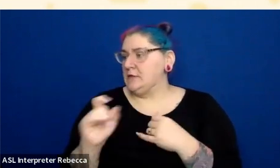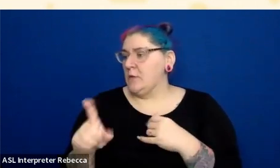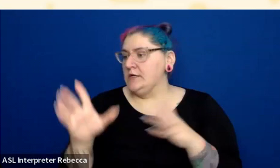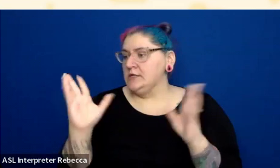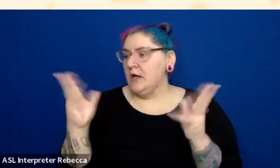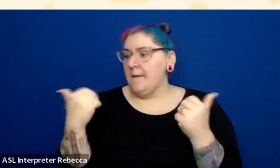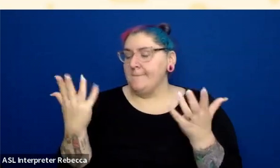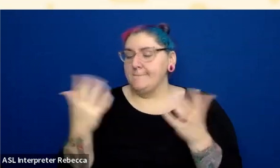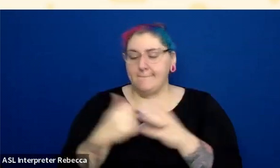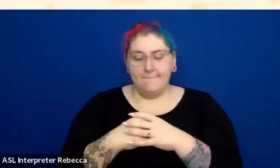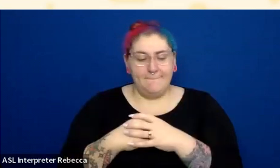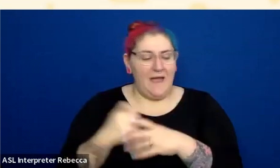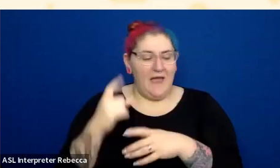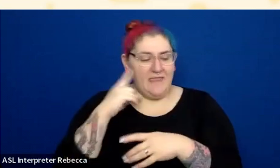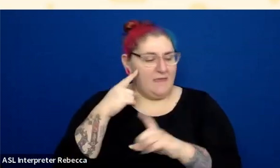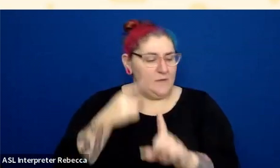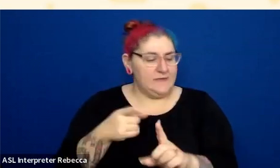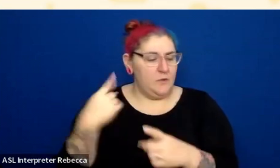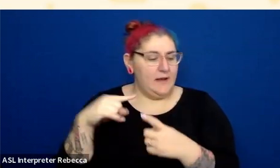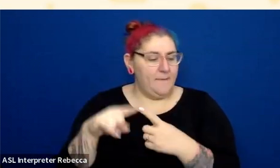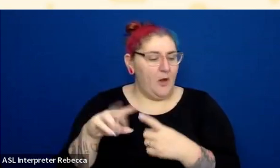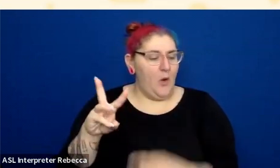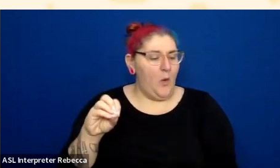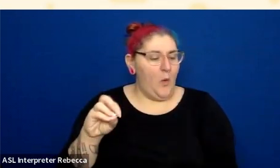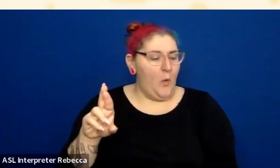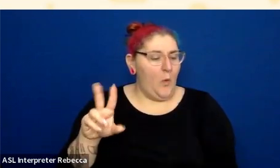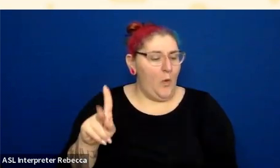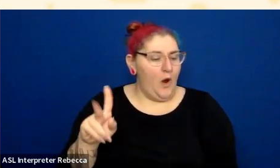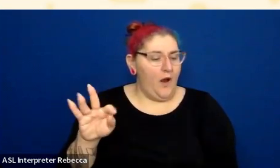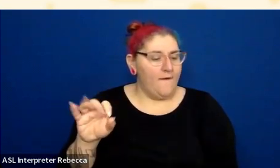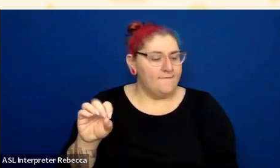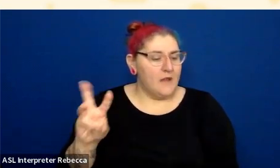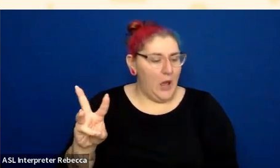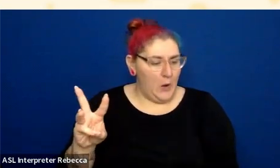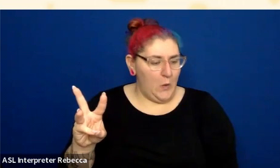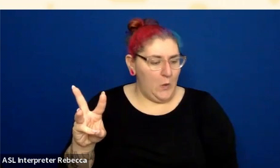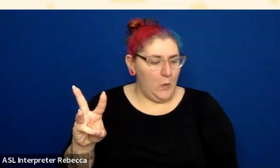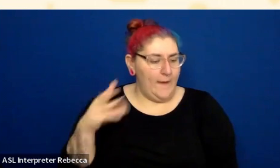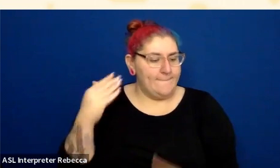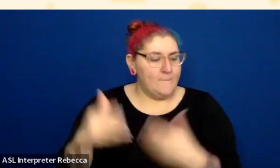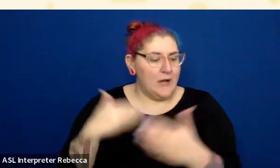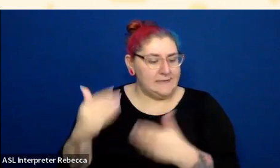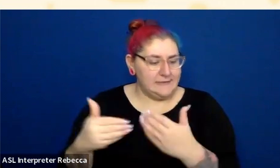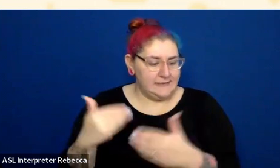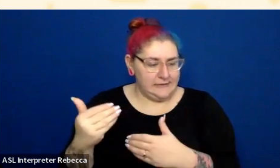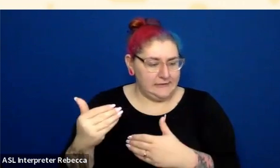And I think it was just about workflows and processes. And I think for that one, the process is typically going